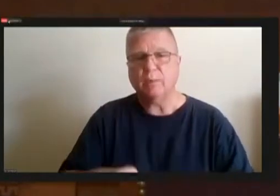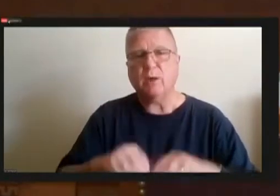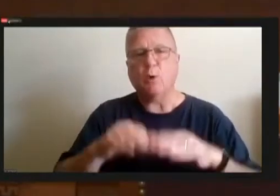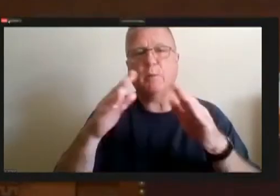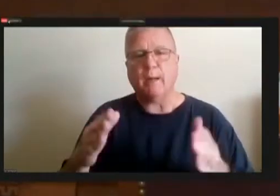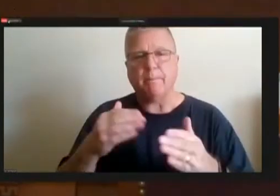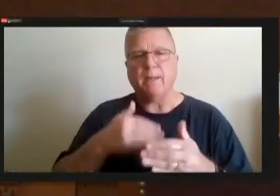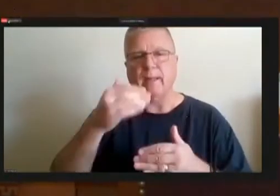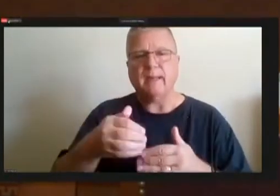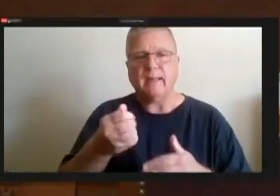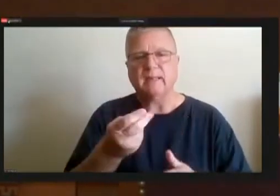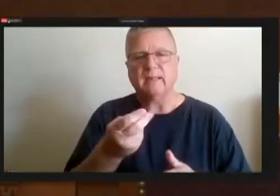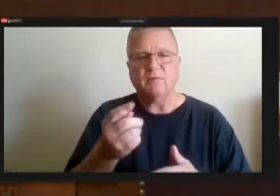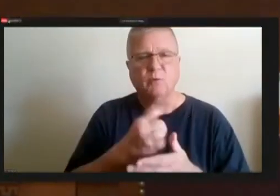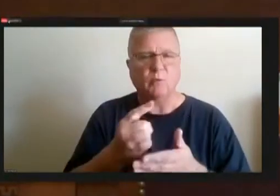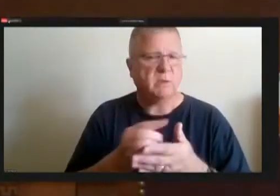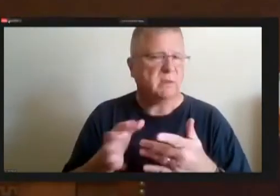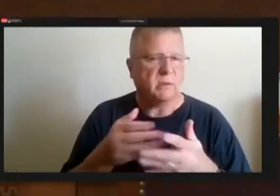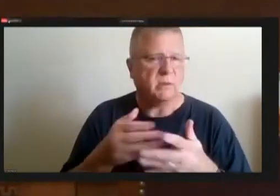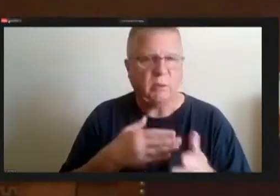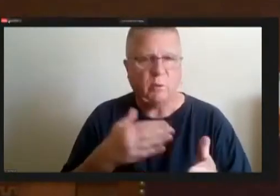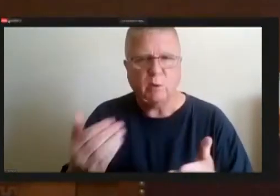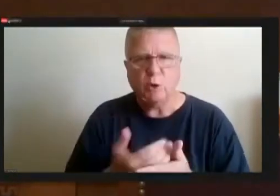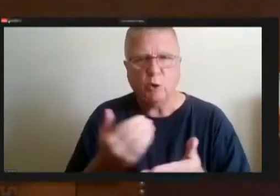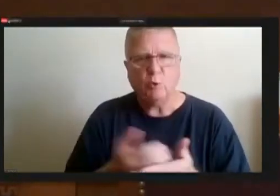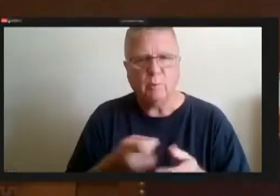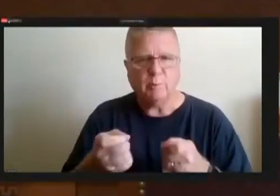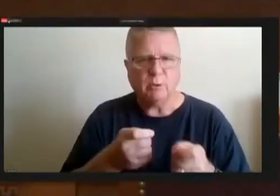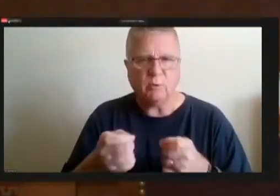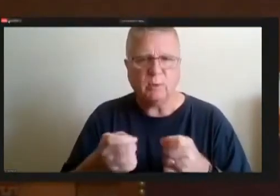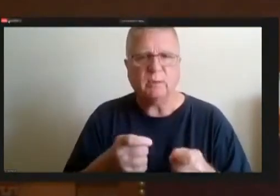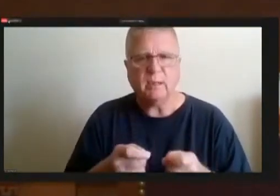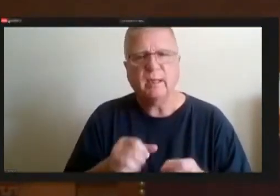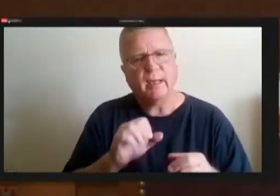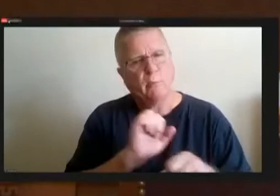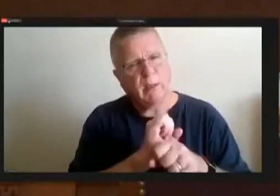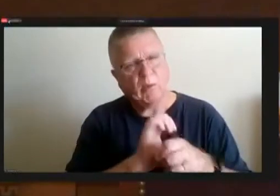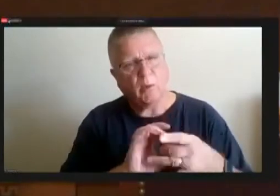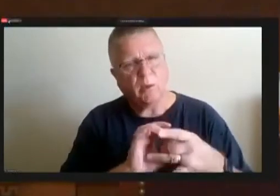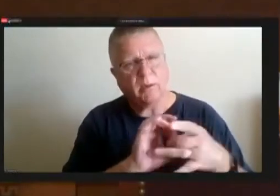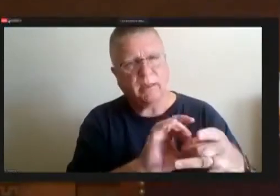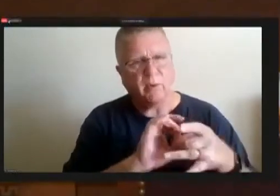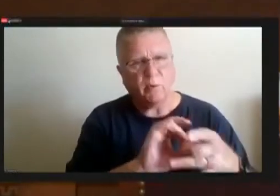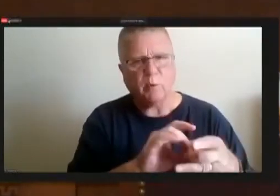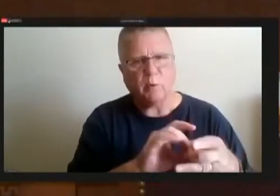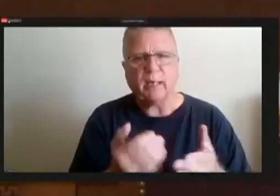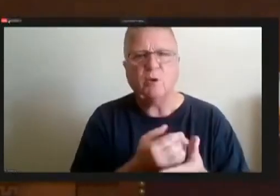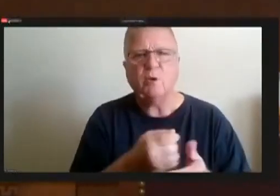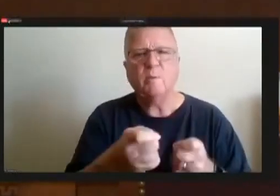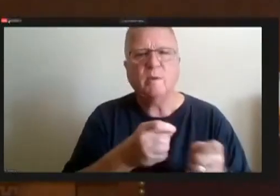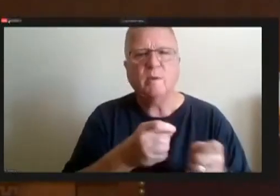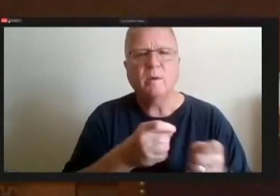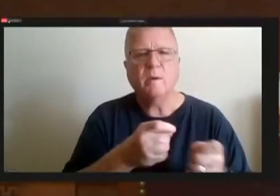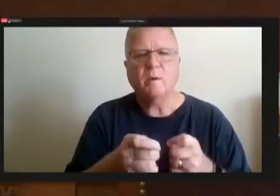Anyway, with the new administration and to work with the administration about that need and have it come back to us at that time.